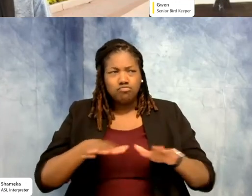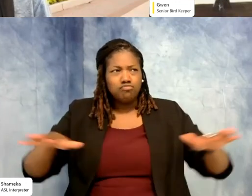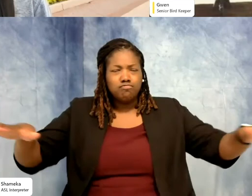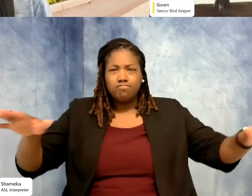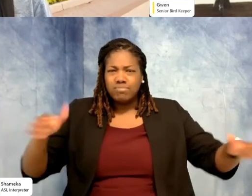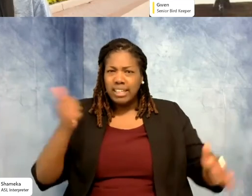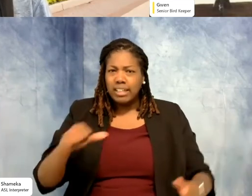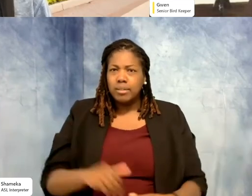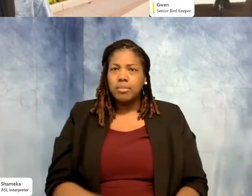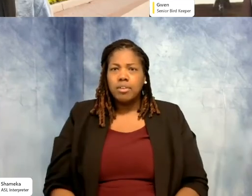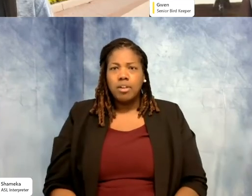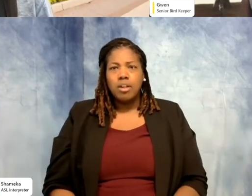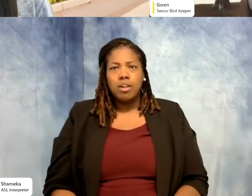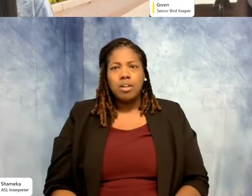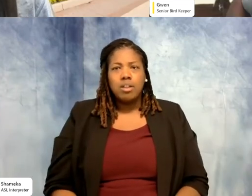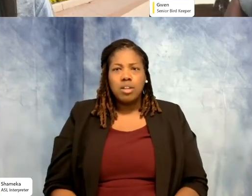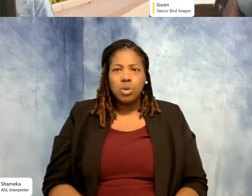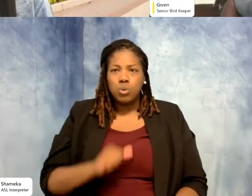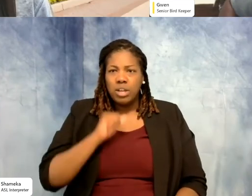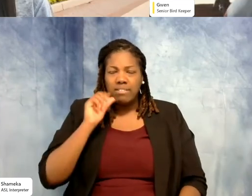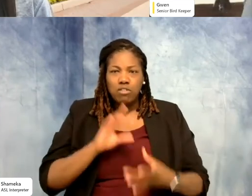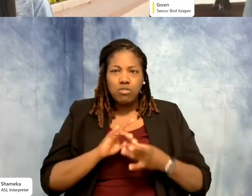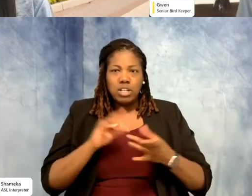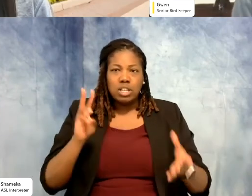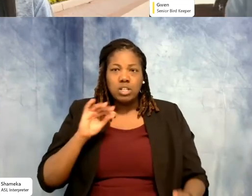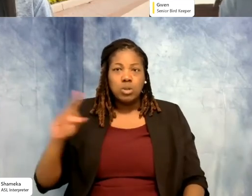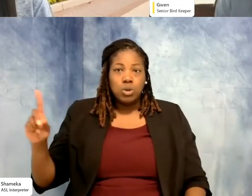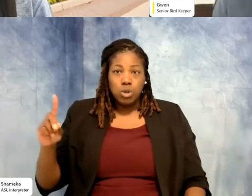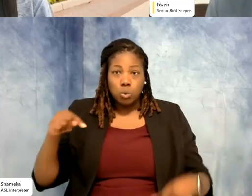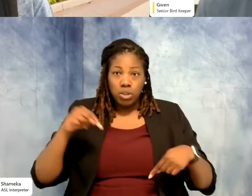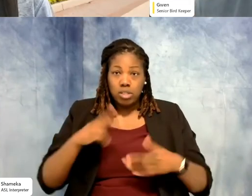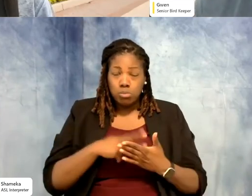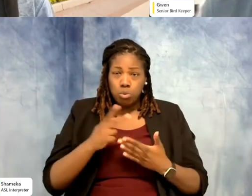Gwen: So we haven't released them into the wild, but with this program and with the new Bird House,